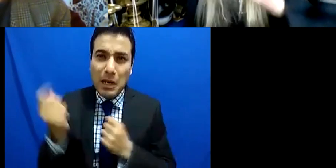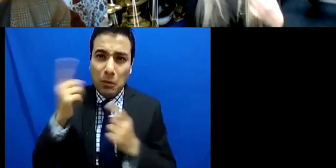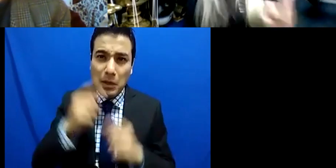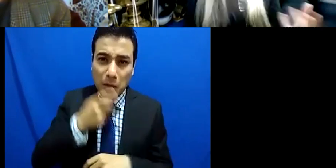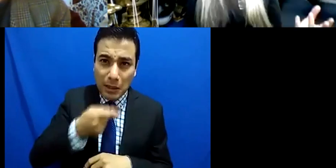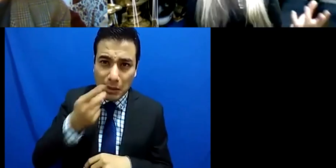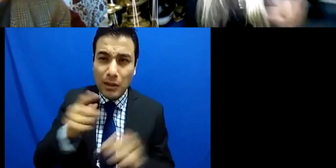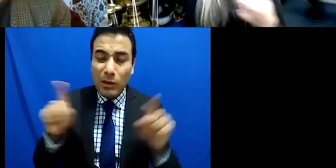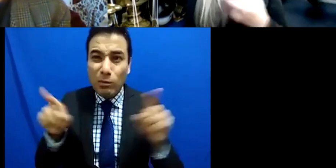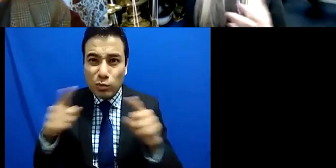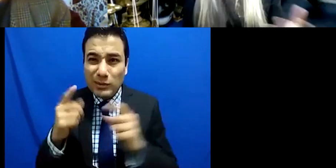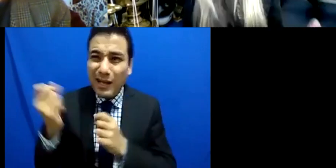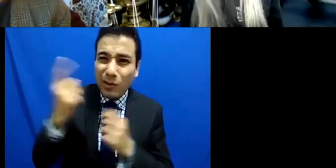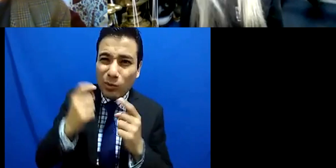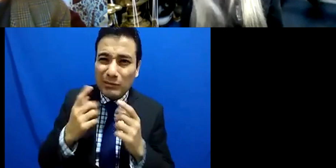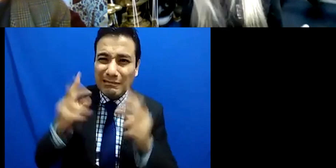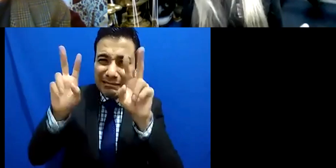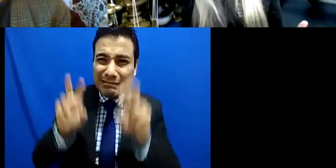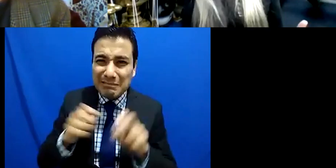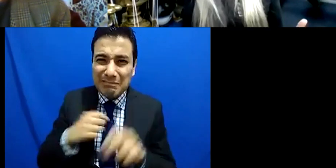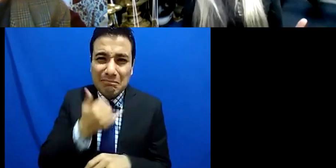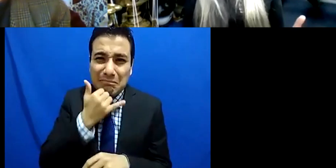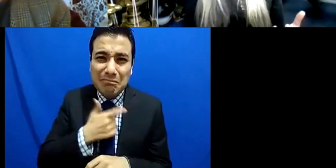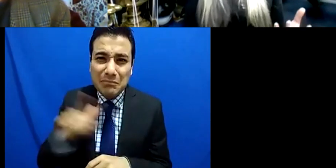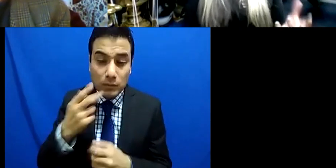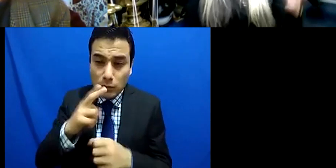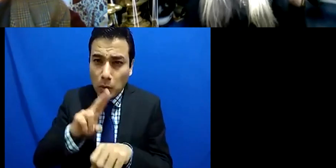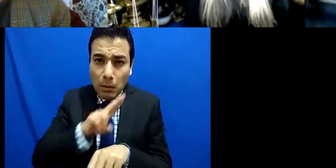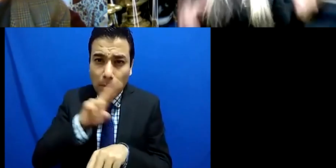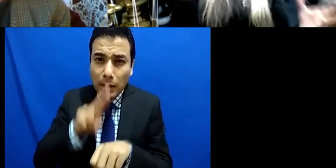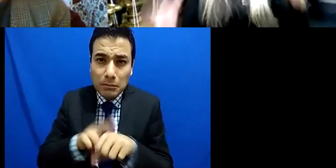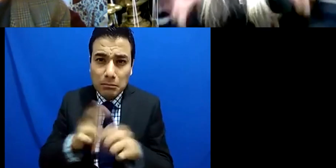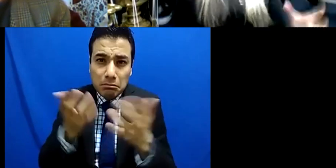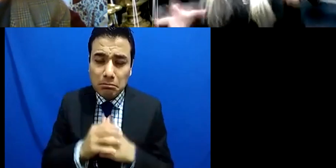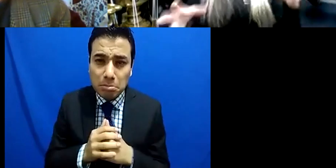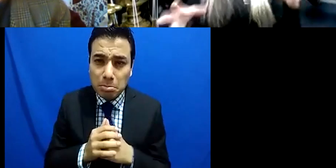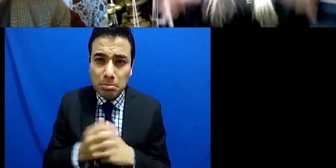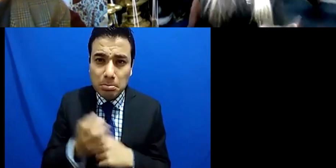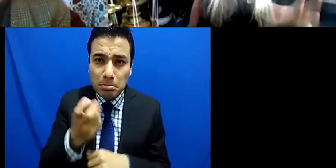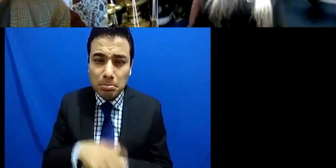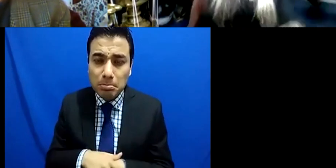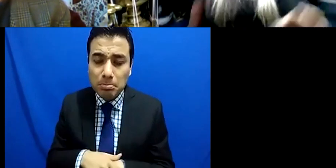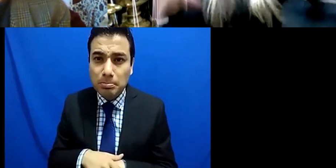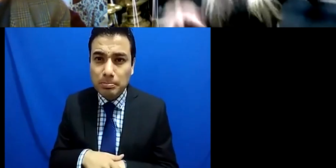perfectly natural for any situation but somehow we're inclined to sort of get those